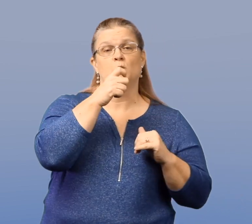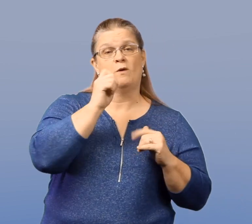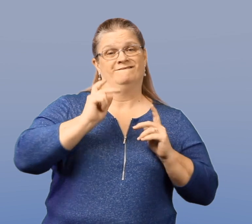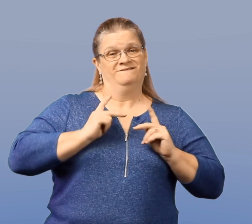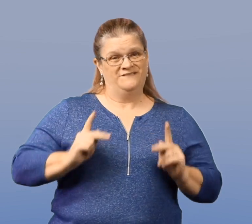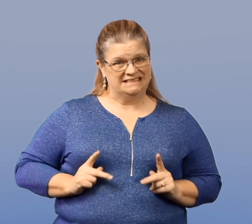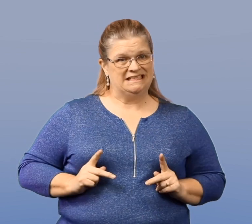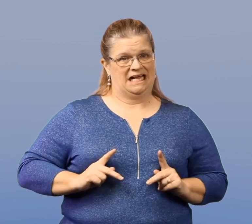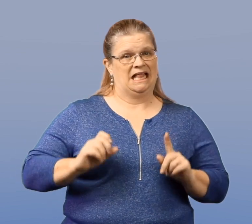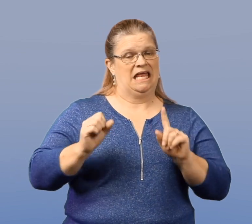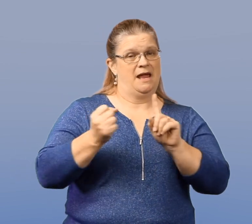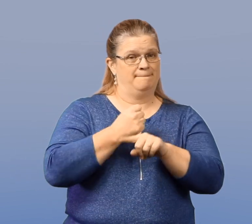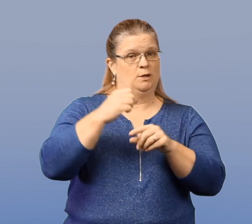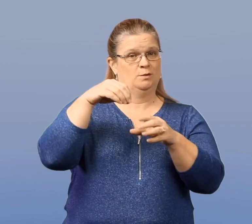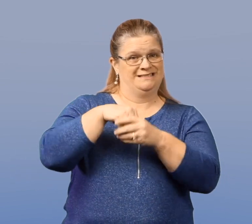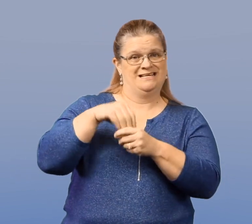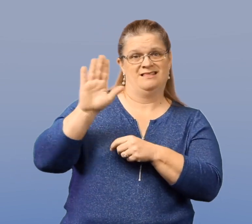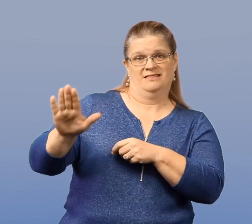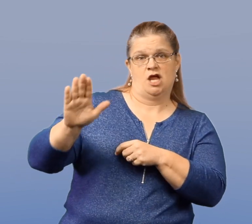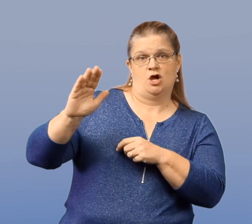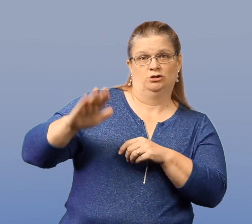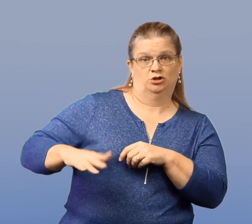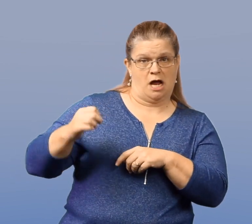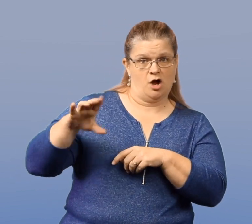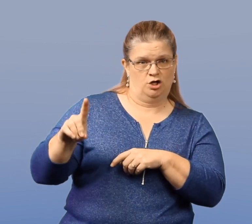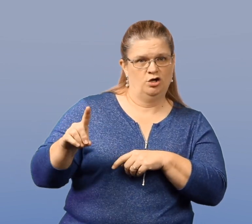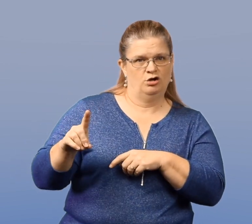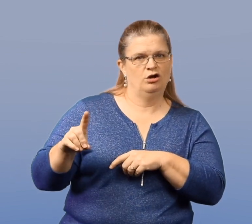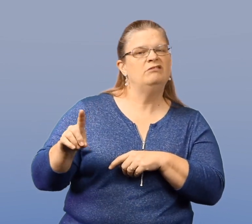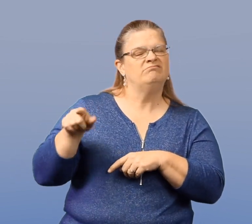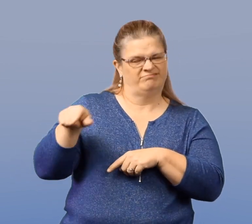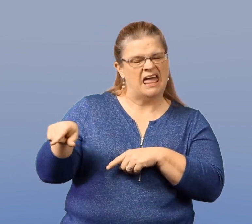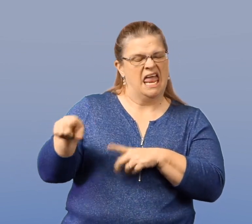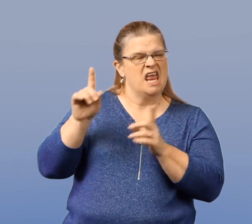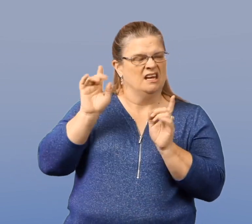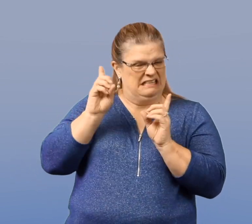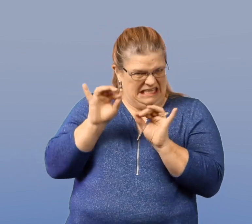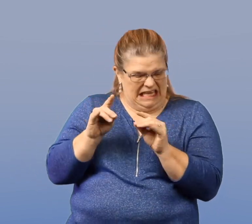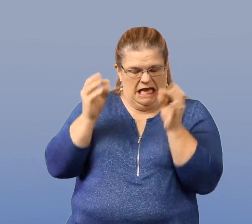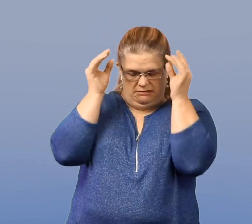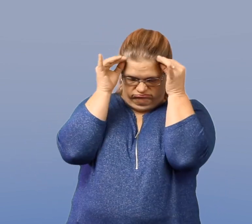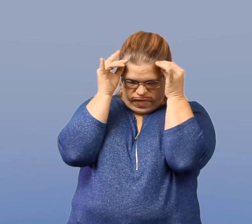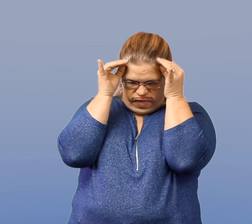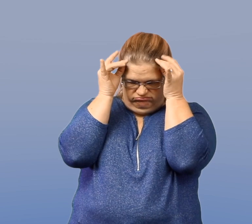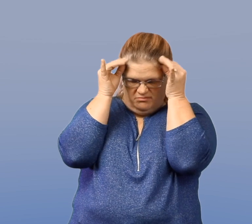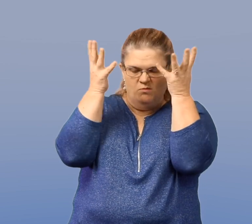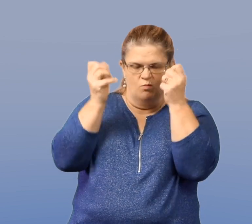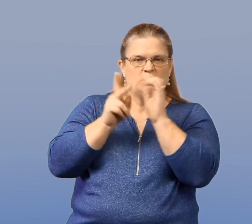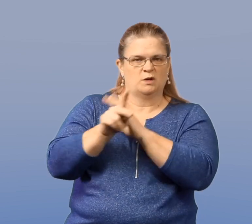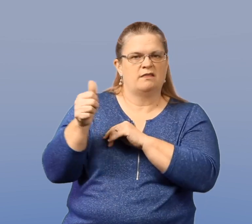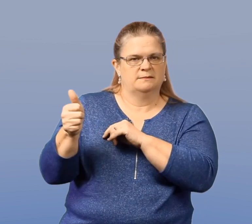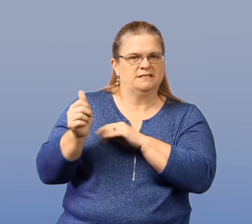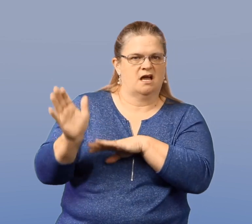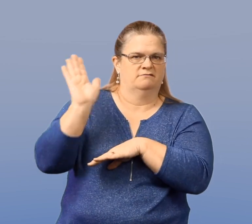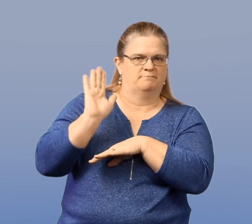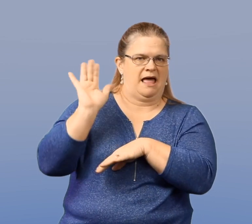who were physically abused during childhood did consider suicide at that time.